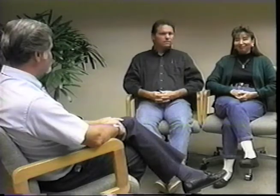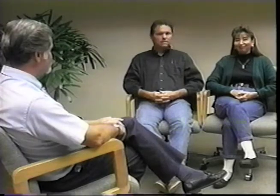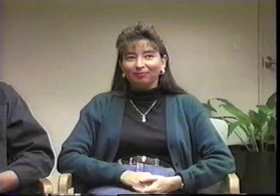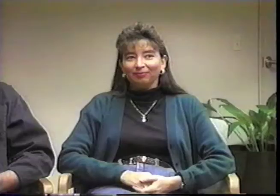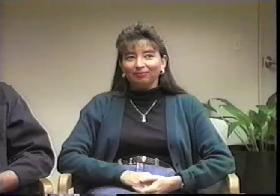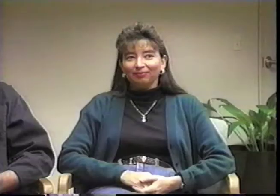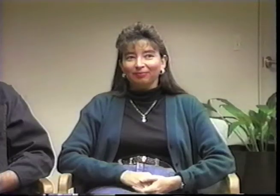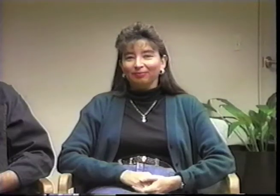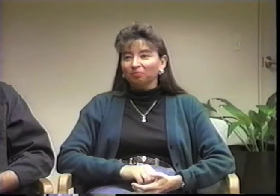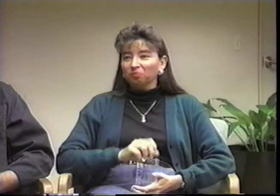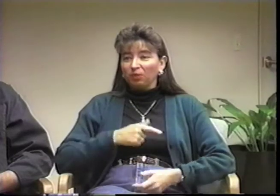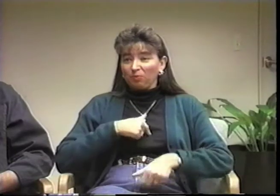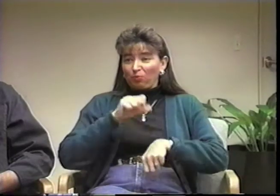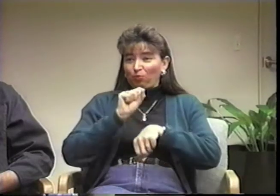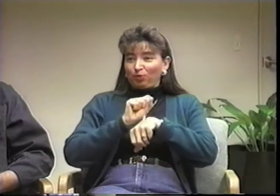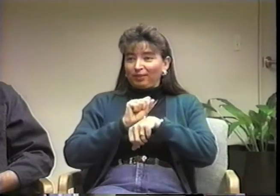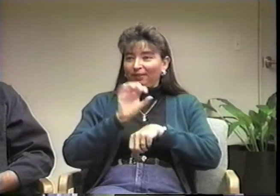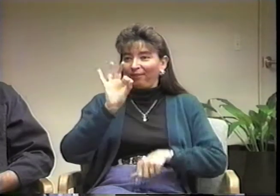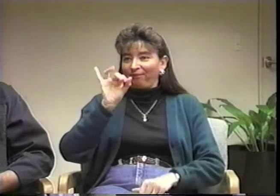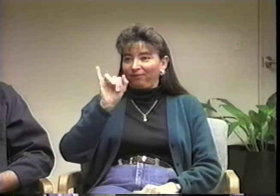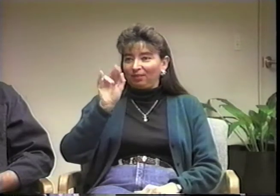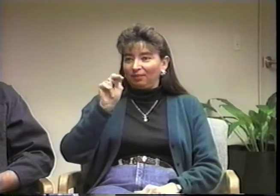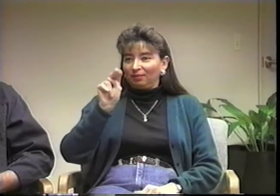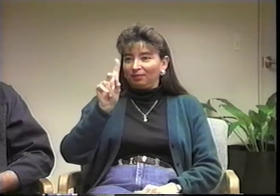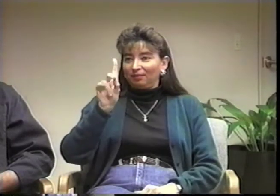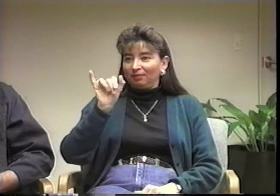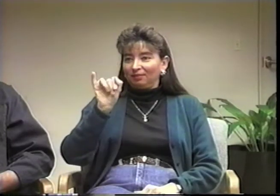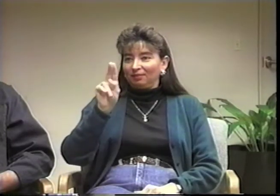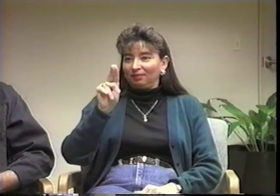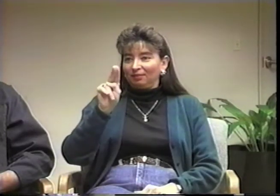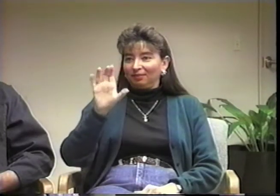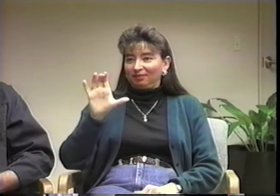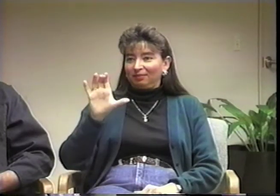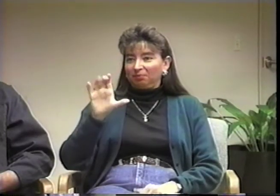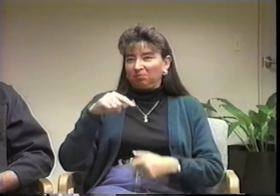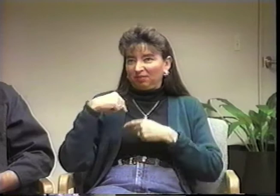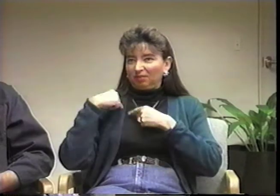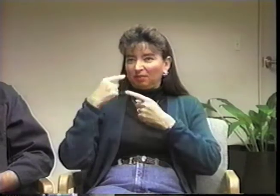OK. I work for Find, Inc.